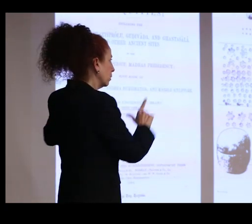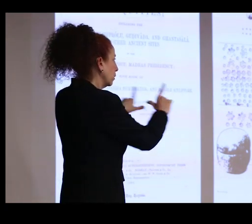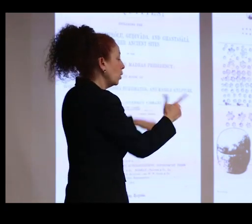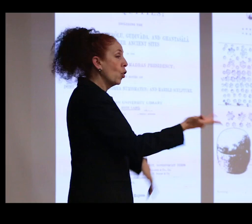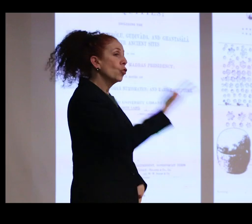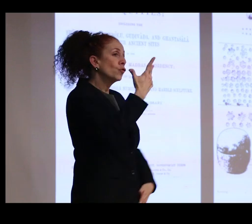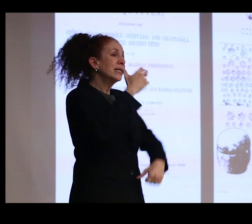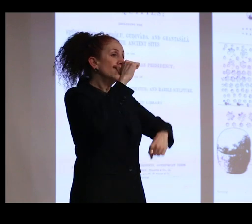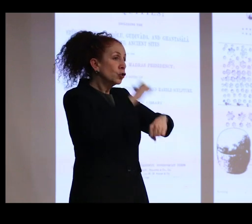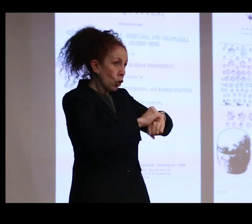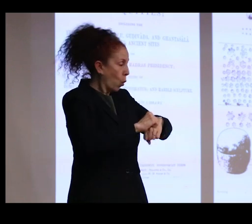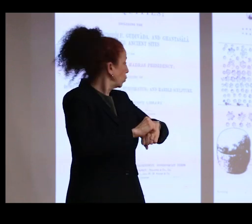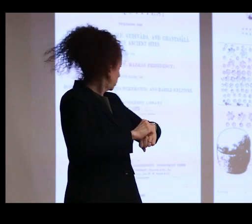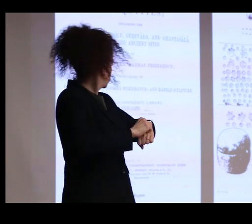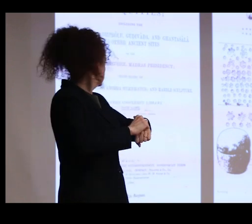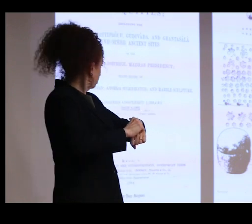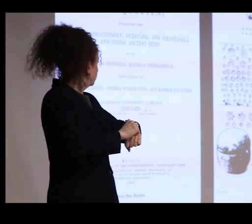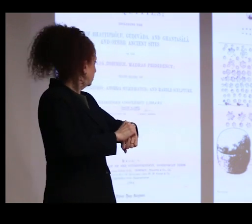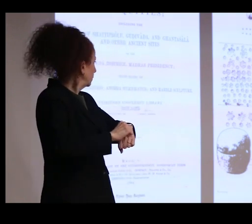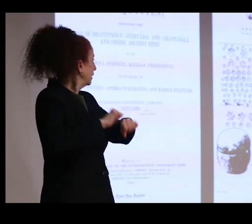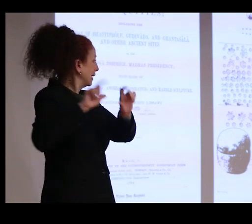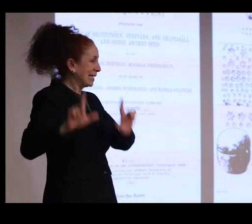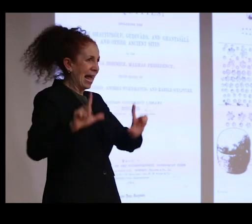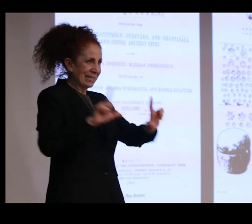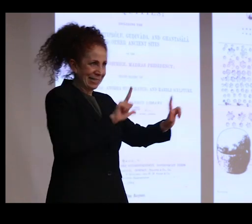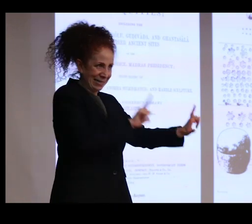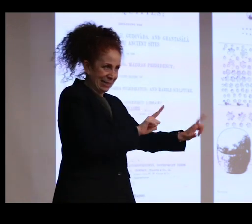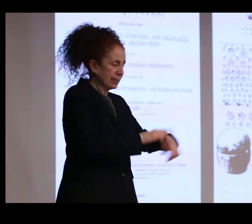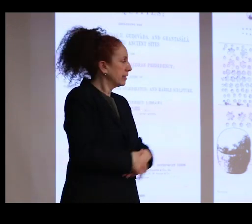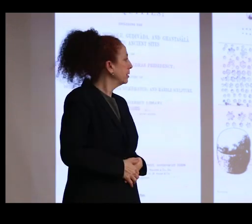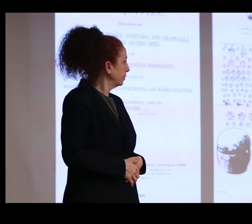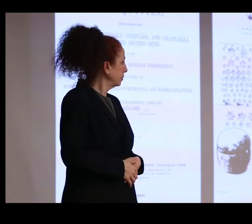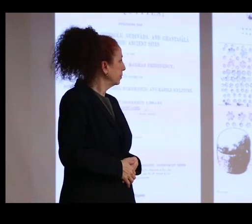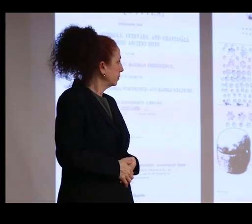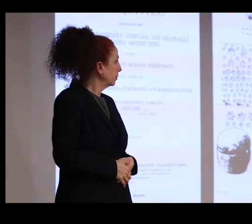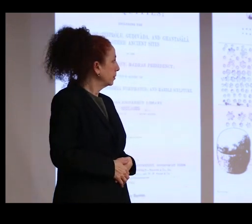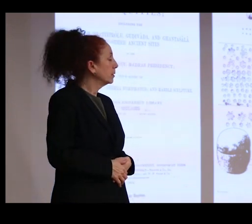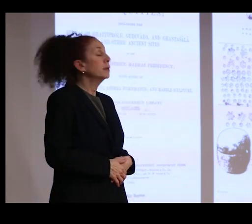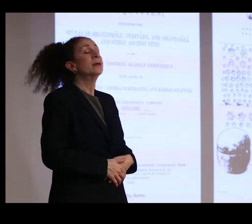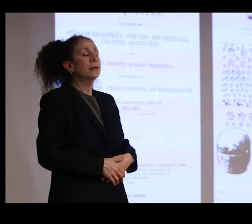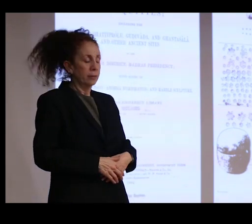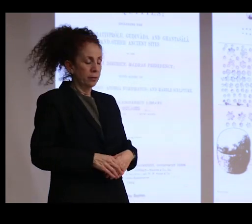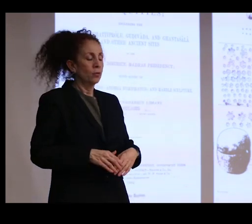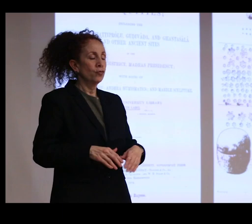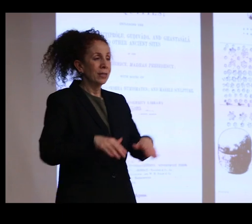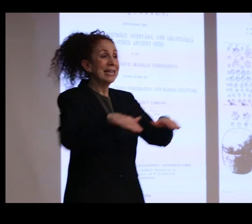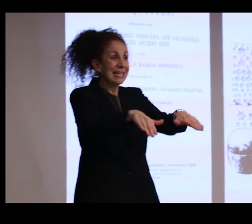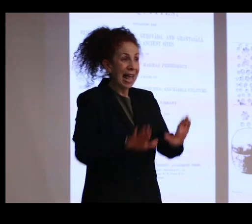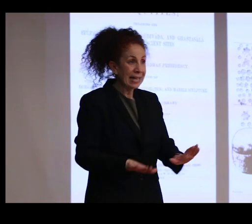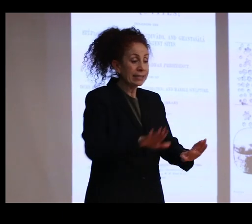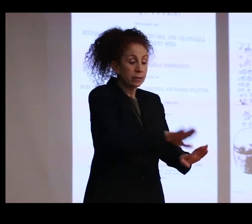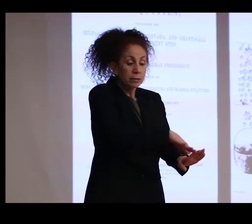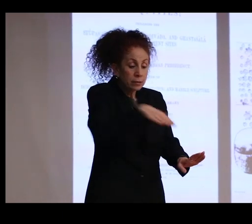at various depths at the site, each of which contained smaller inner caskets that help gold foil flowers,